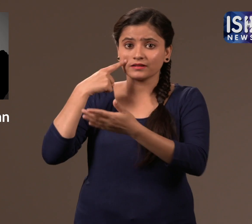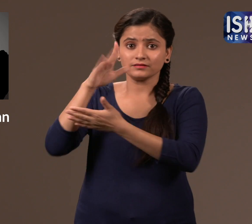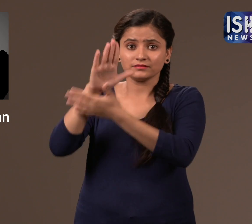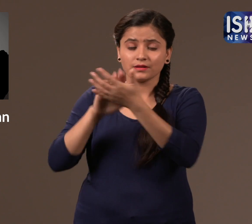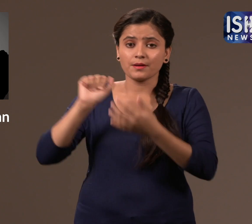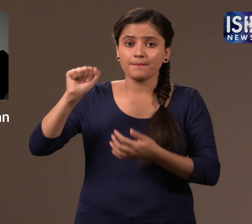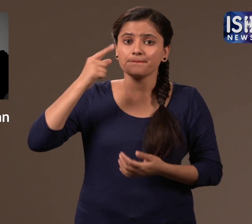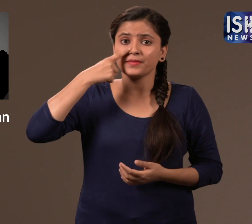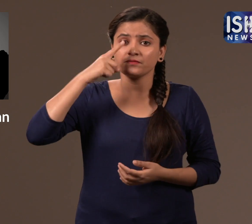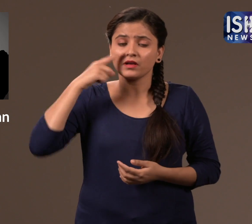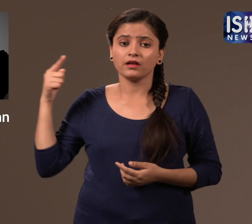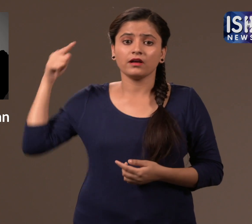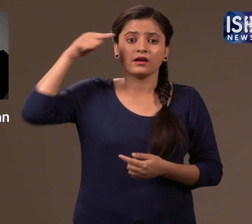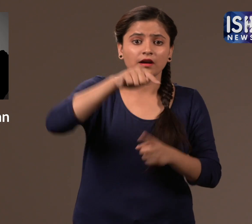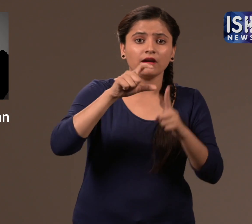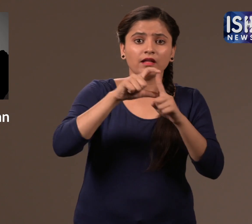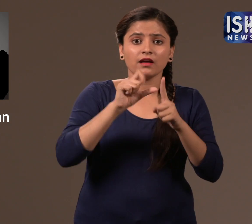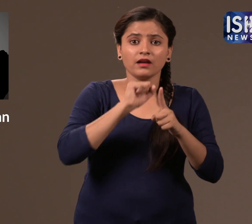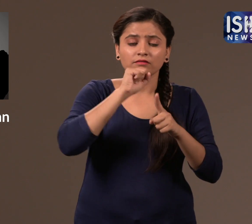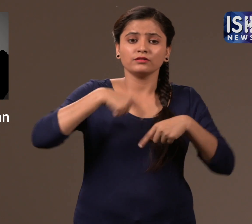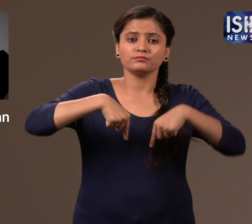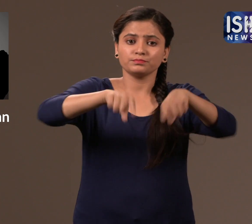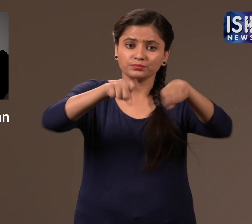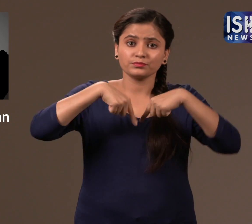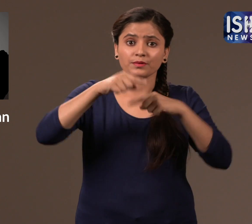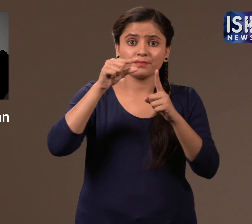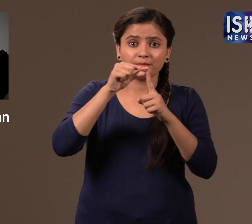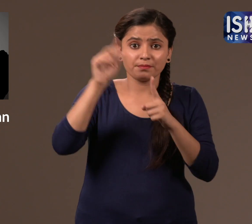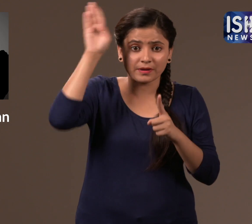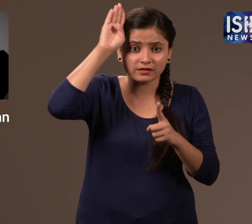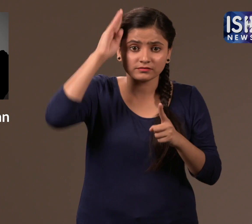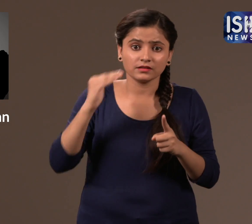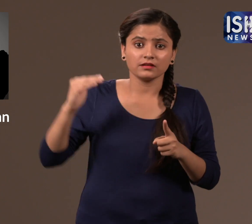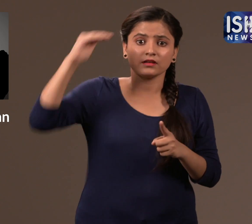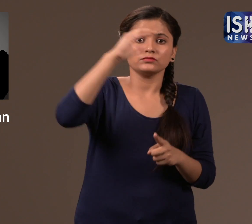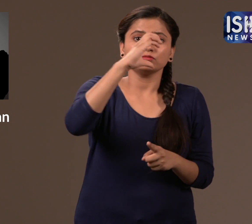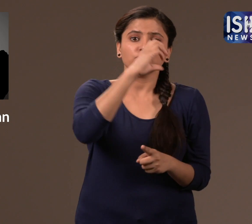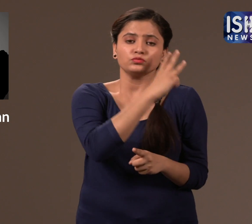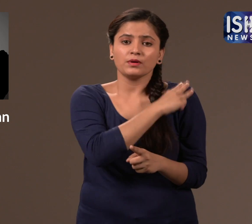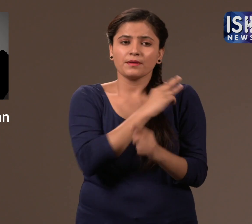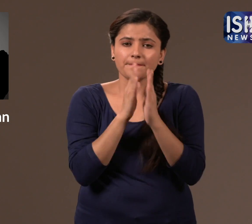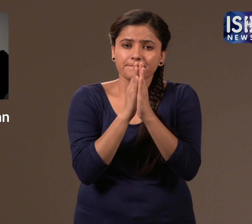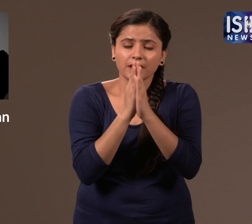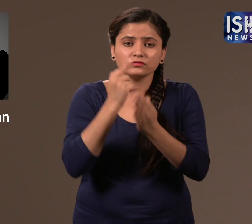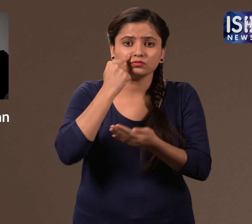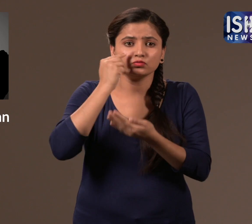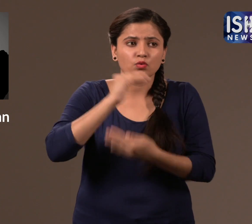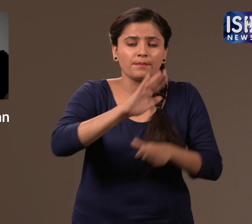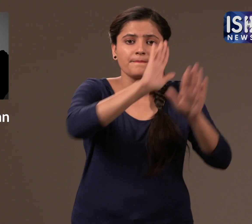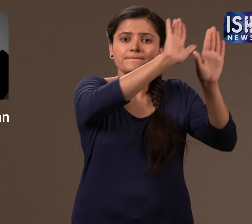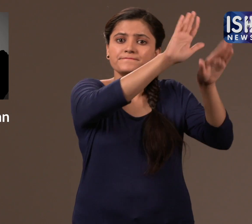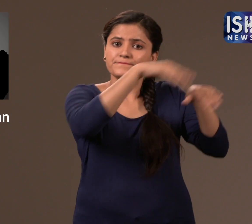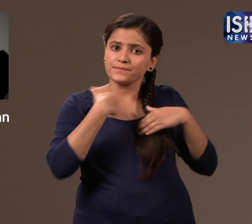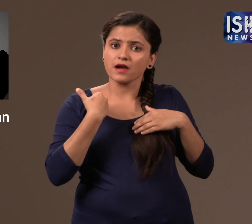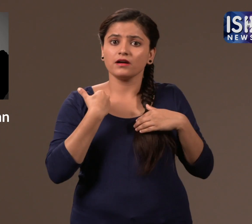Both his parents would travel to Delhi to request the Pakistan High Commissioner to talk about their son’s case.